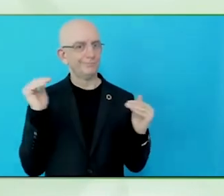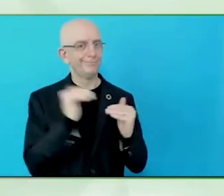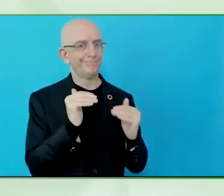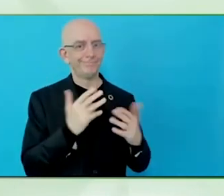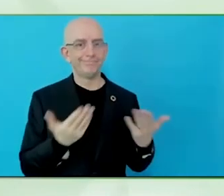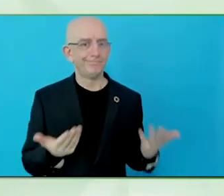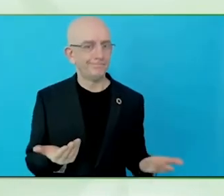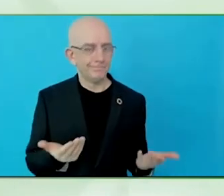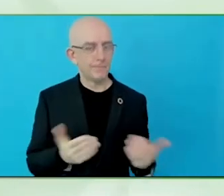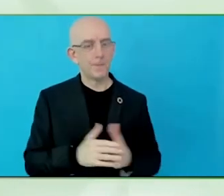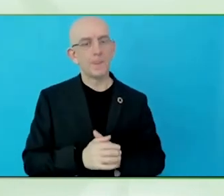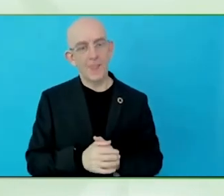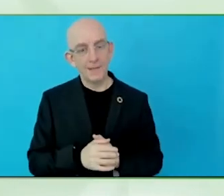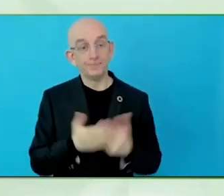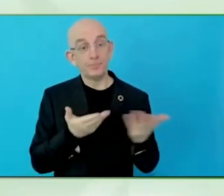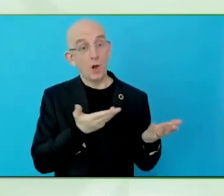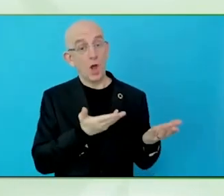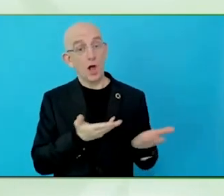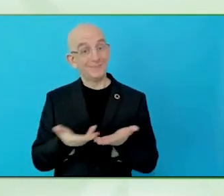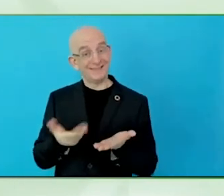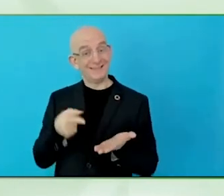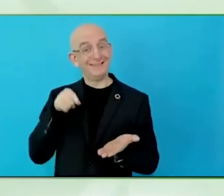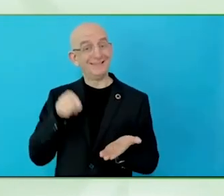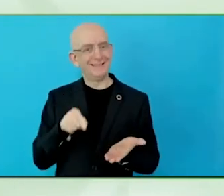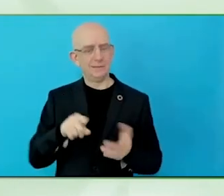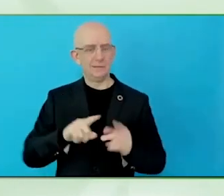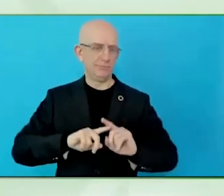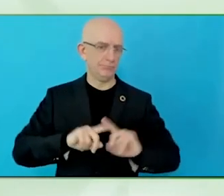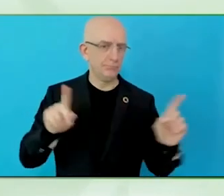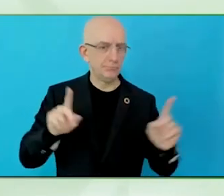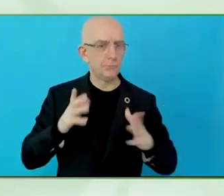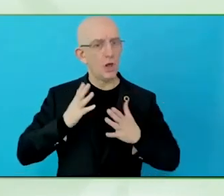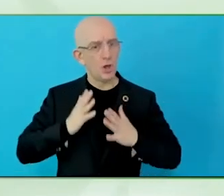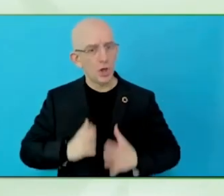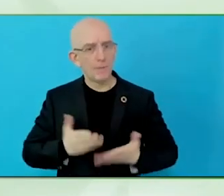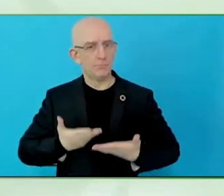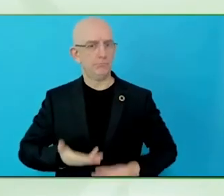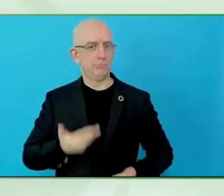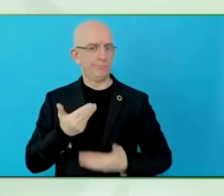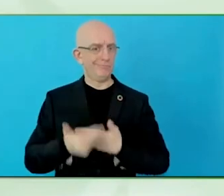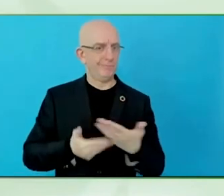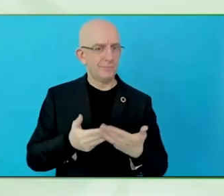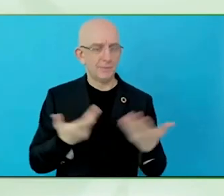communication accessibility, but the human element of hospitality, can it be intuitive?